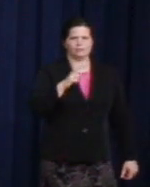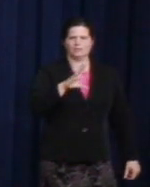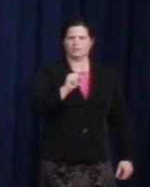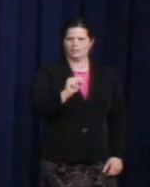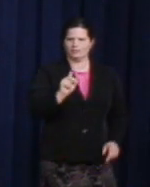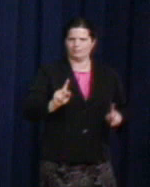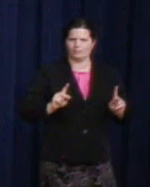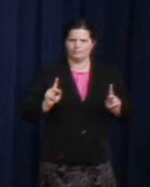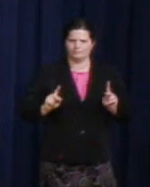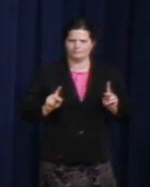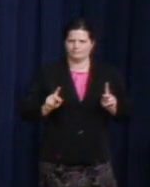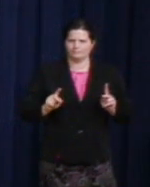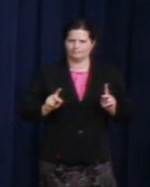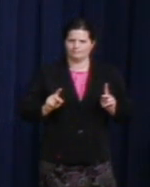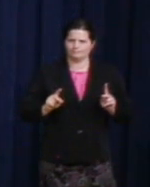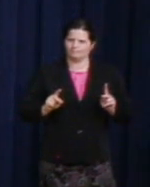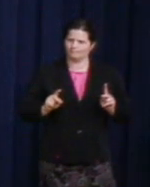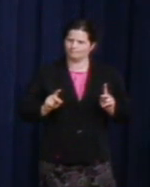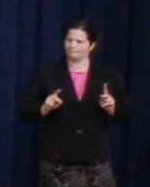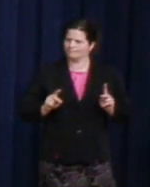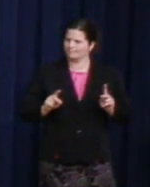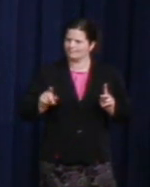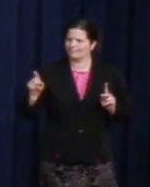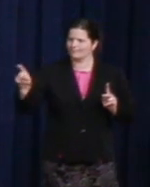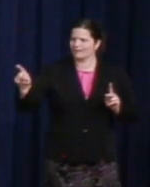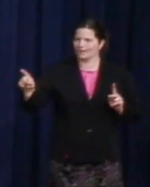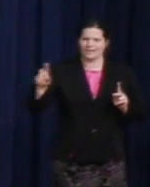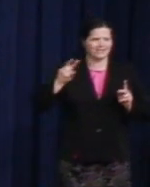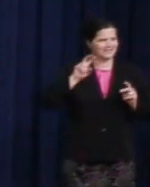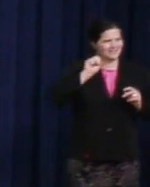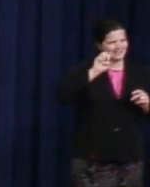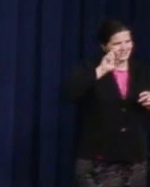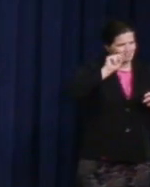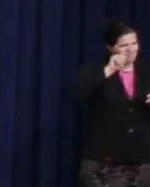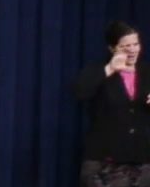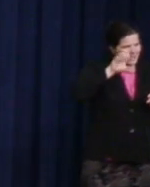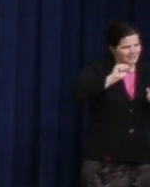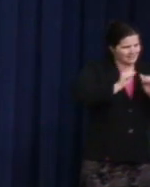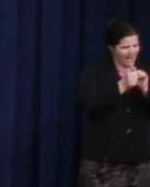but who has semantics down cold.